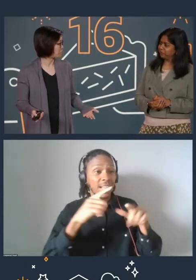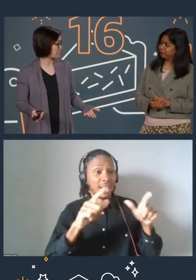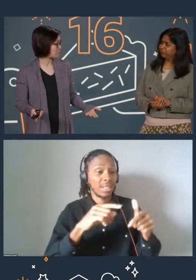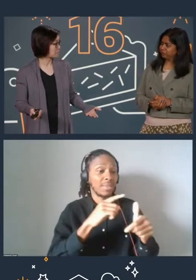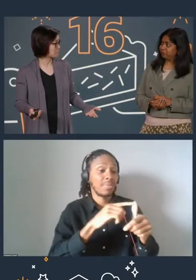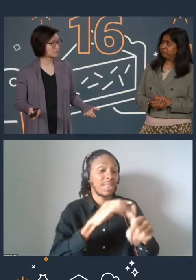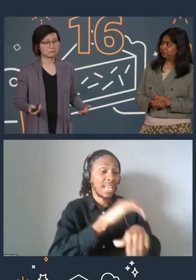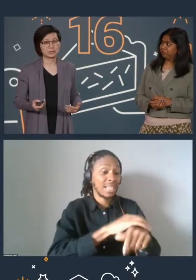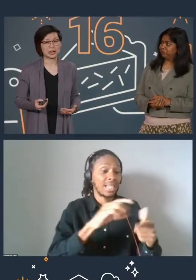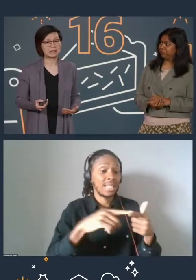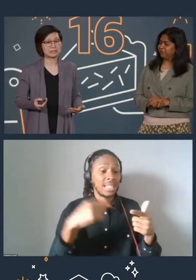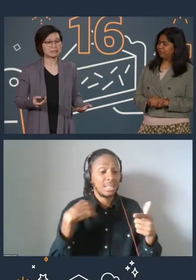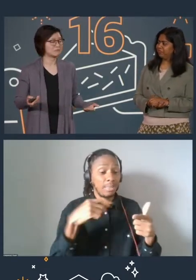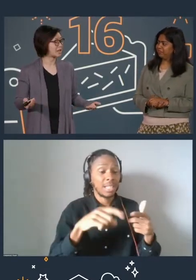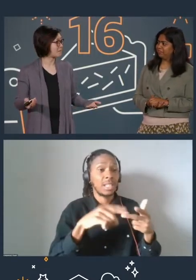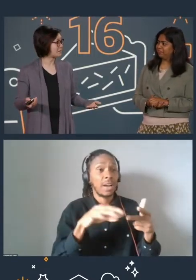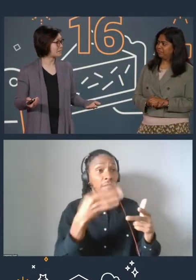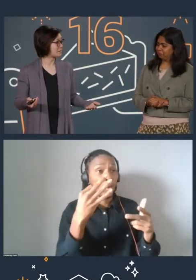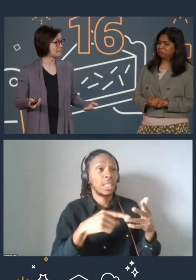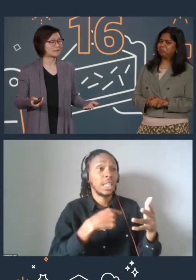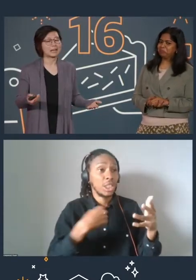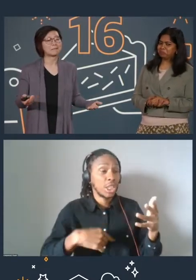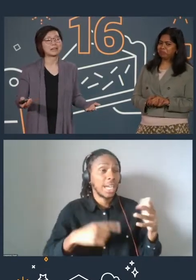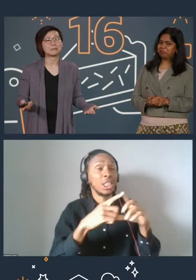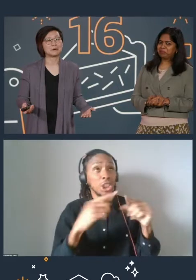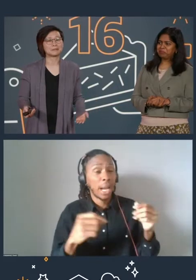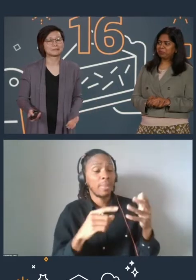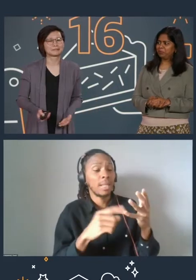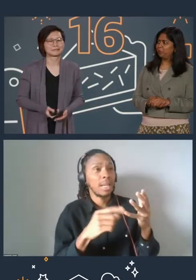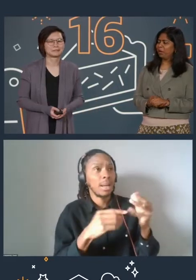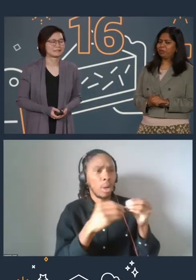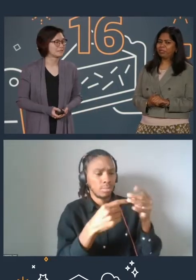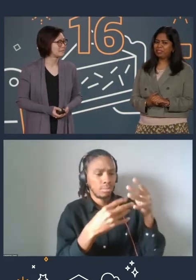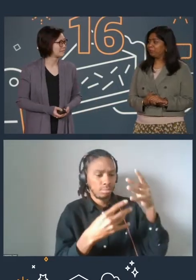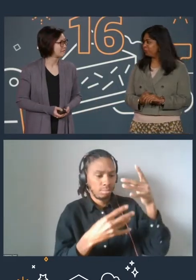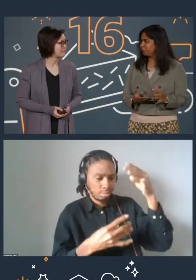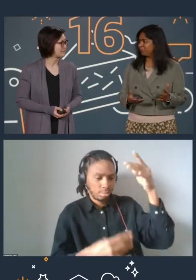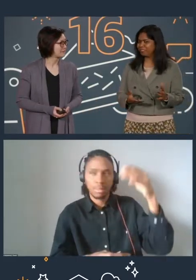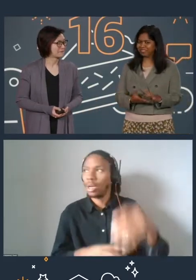French, Chinese, Japanese, and many more. Wow, that's super cool.